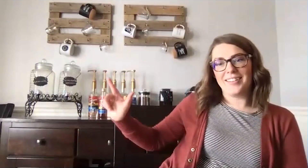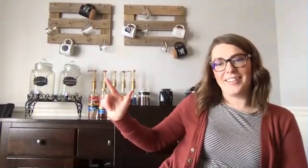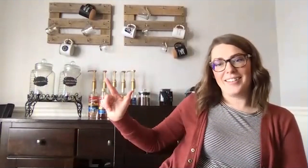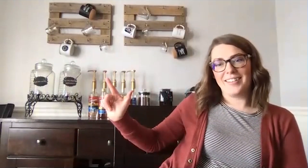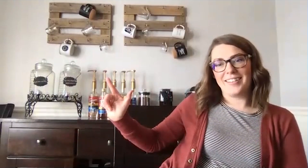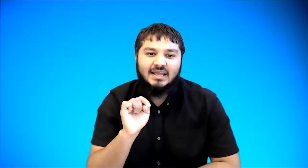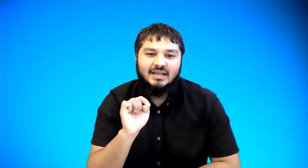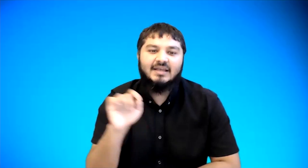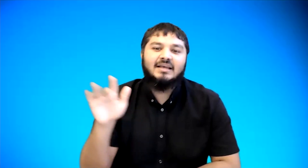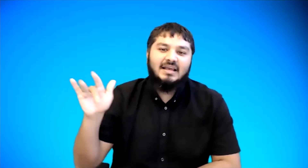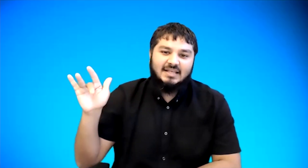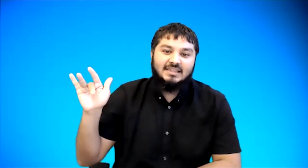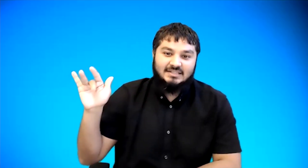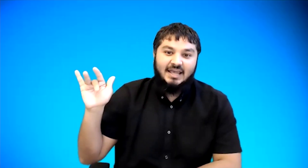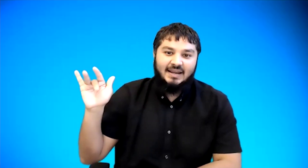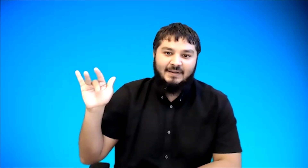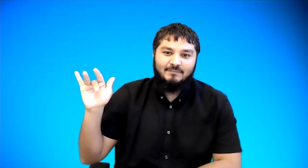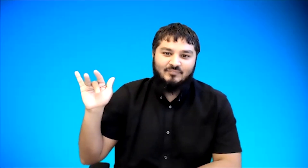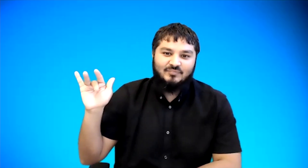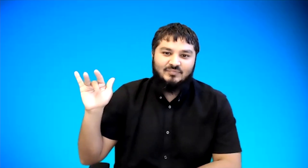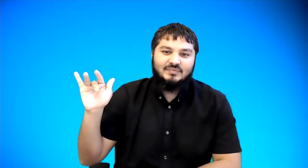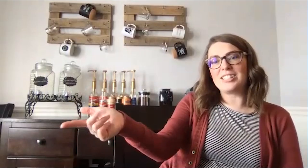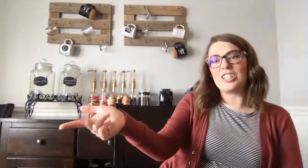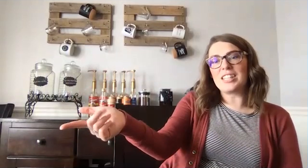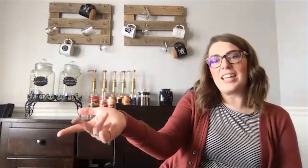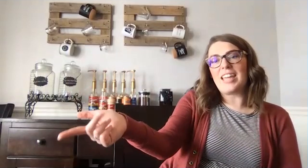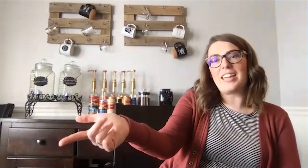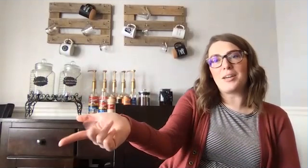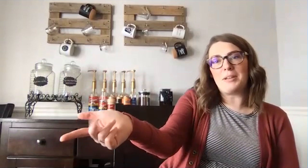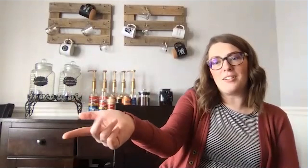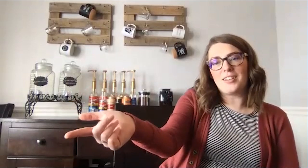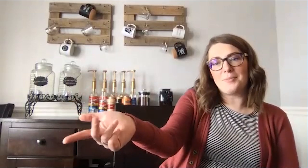the tail yeah is that the tail and then it's just like hey come here come here